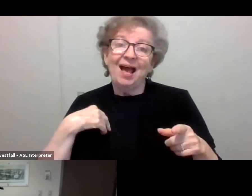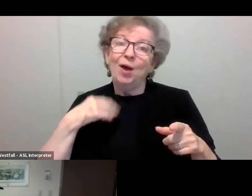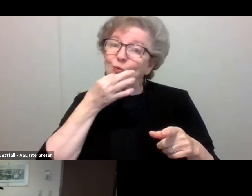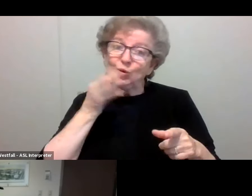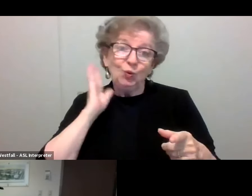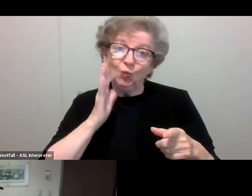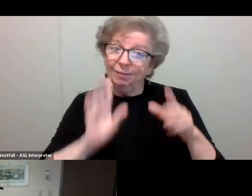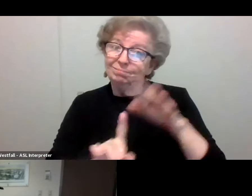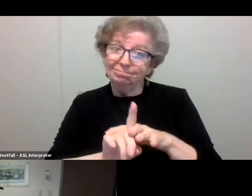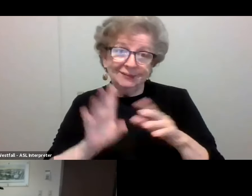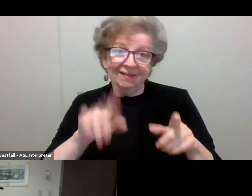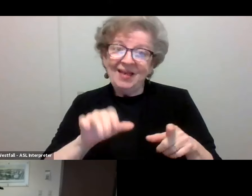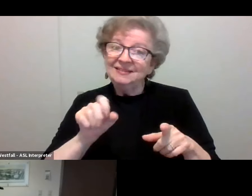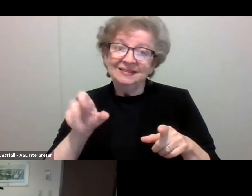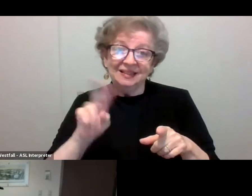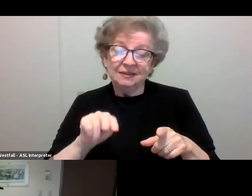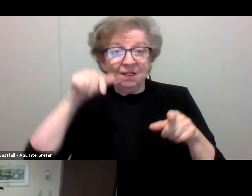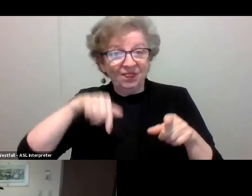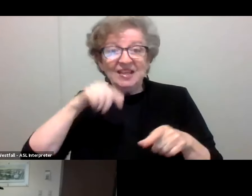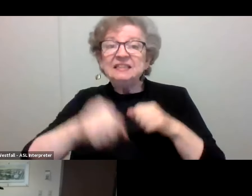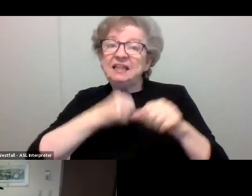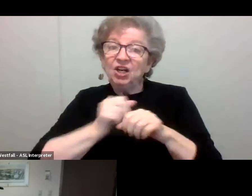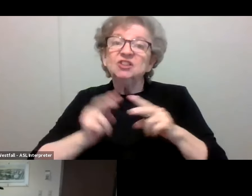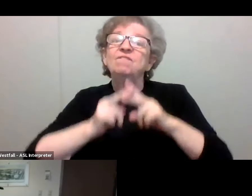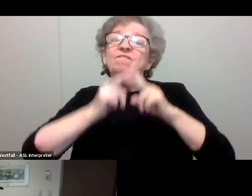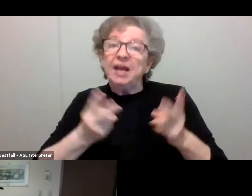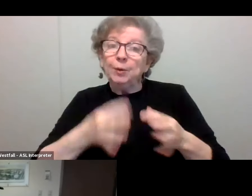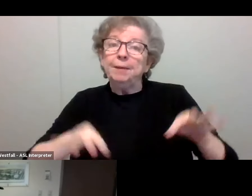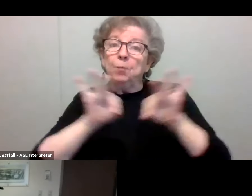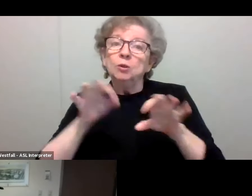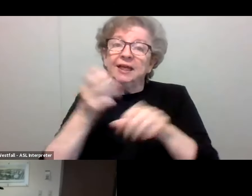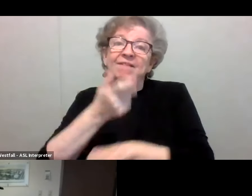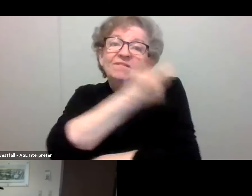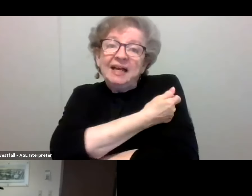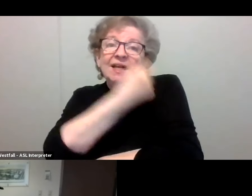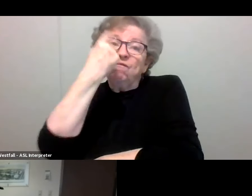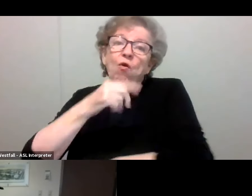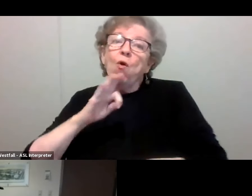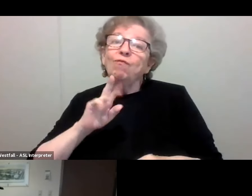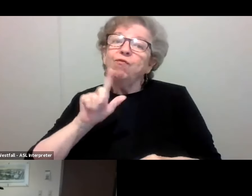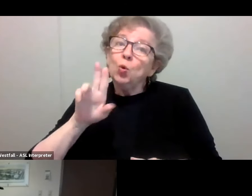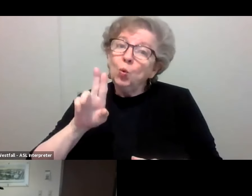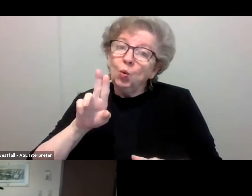This year in particular, it's really to get flu vaccination, right? 'Cause we don't wanna confuse the issue.